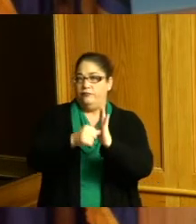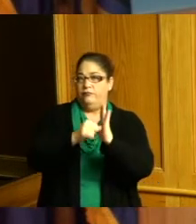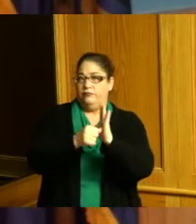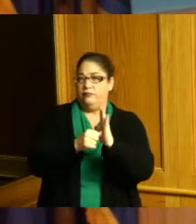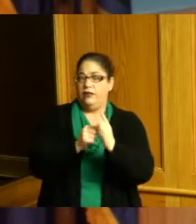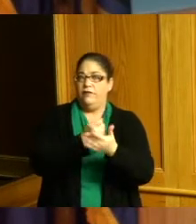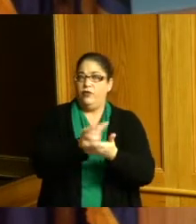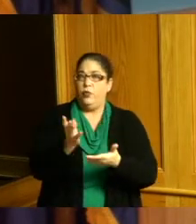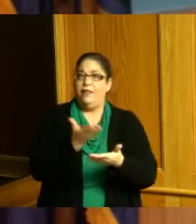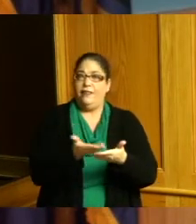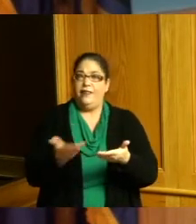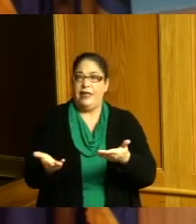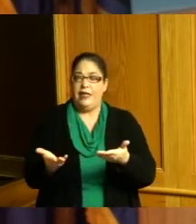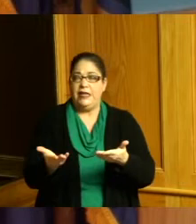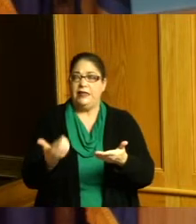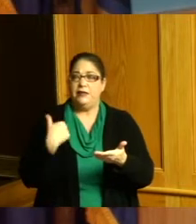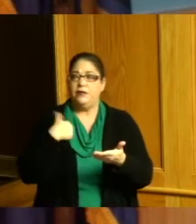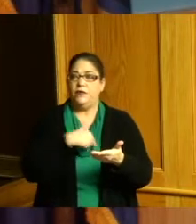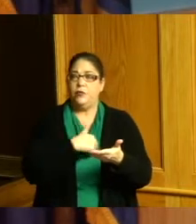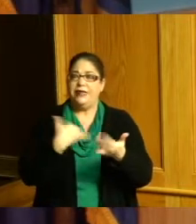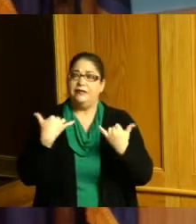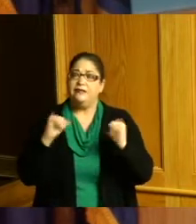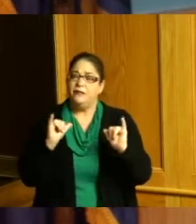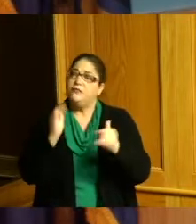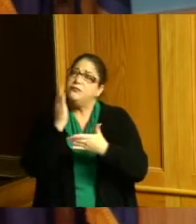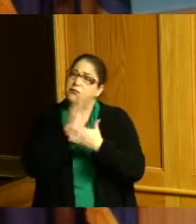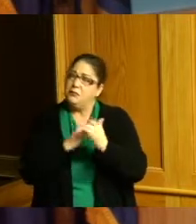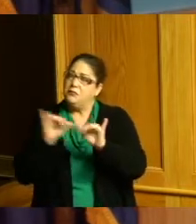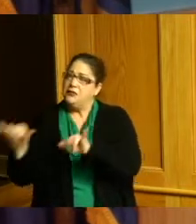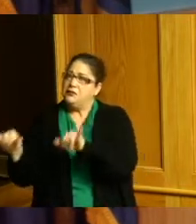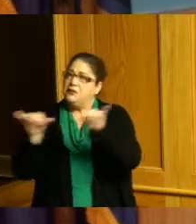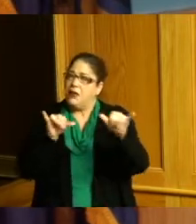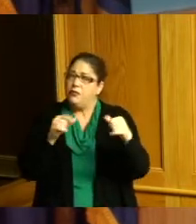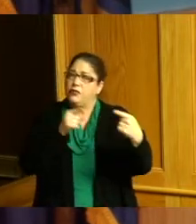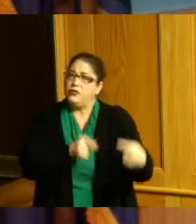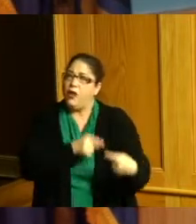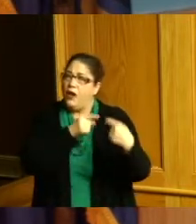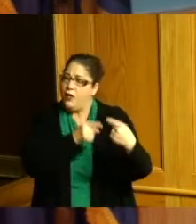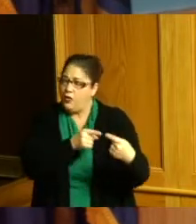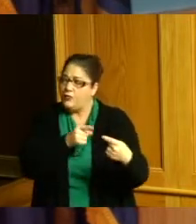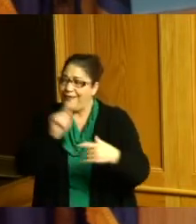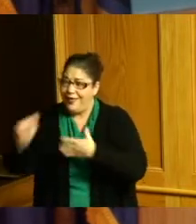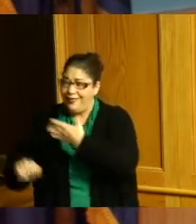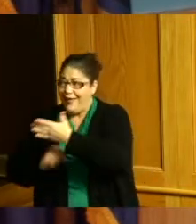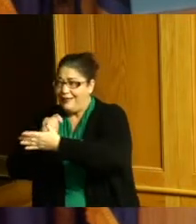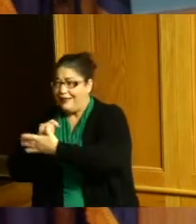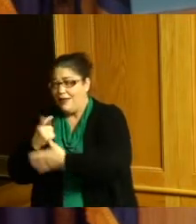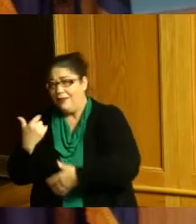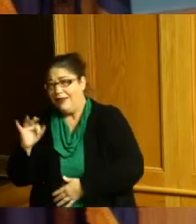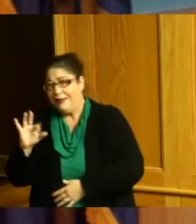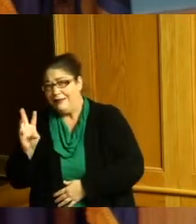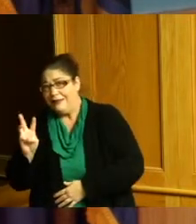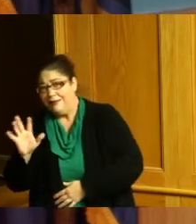we still have a lot of the same struggles that Dr King was fighting on during that time my family